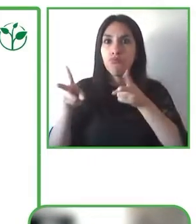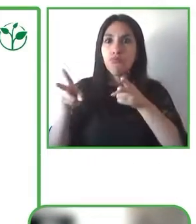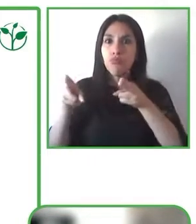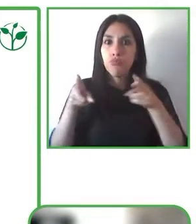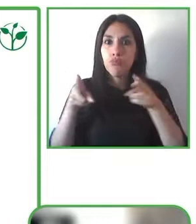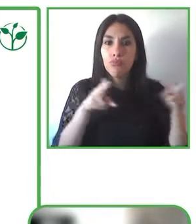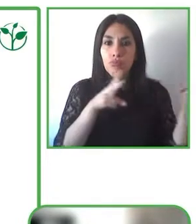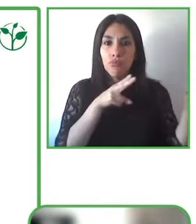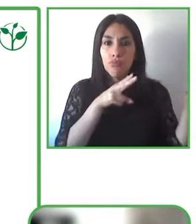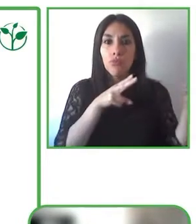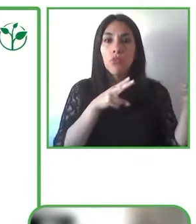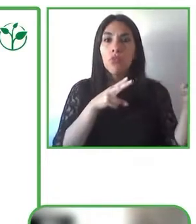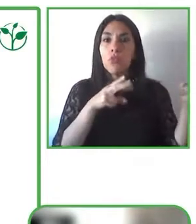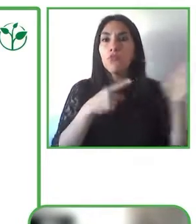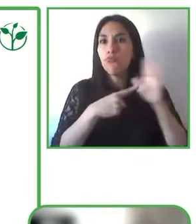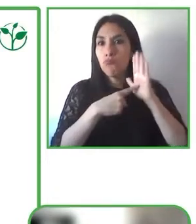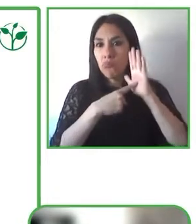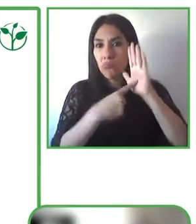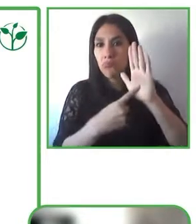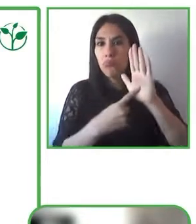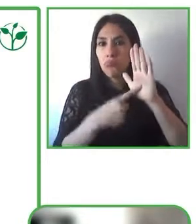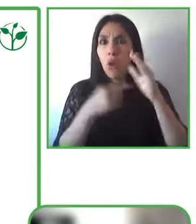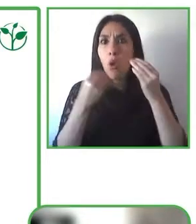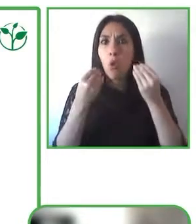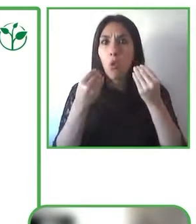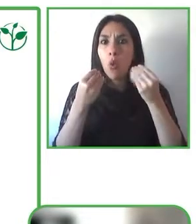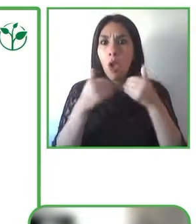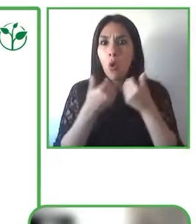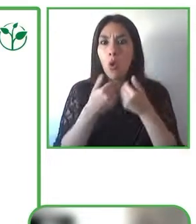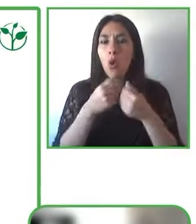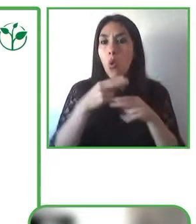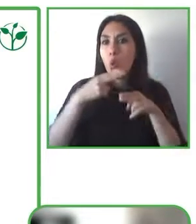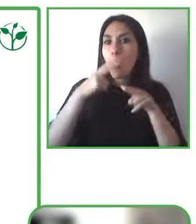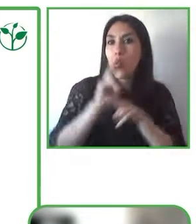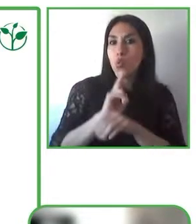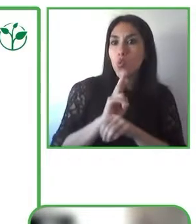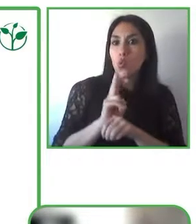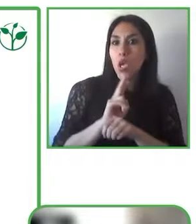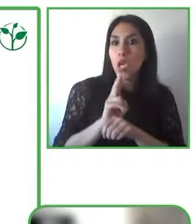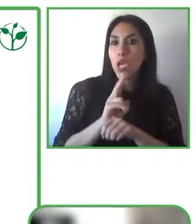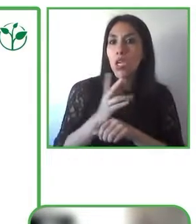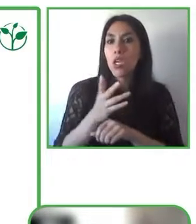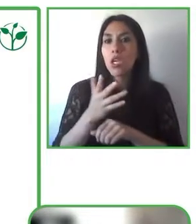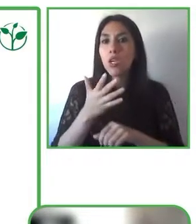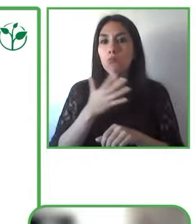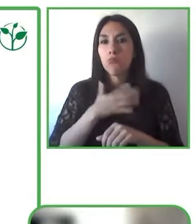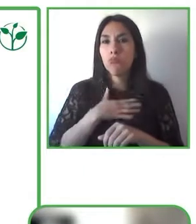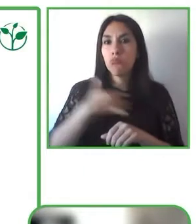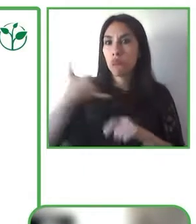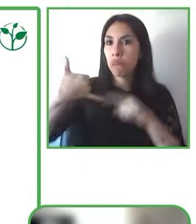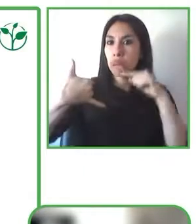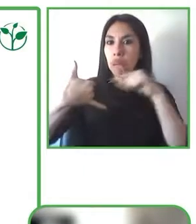and how it can be activated within the features can be activated within the device.